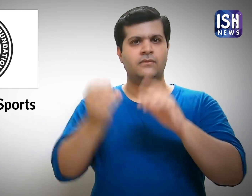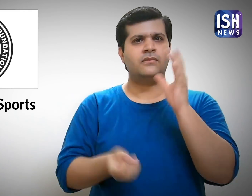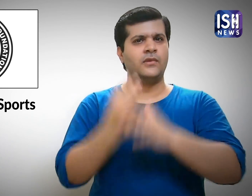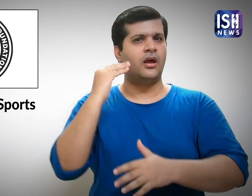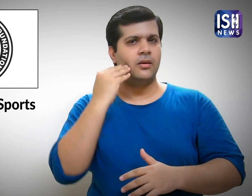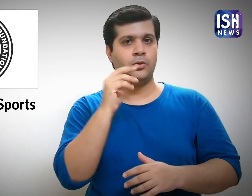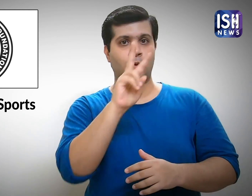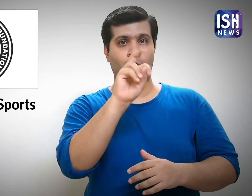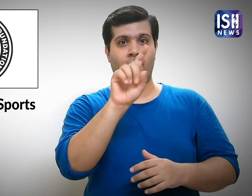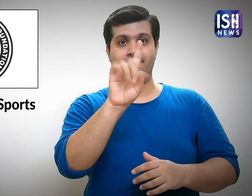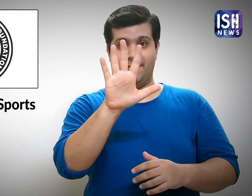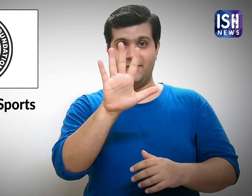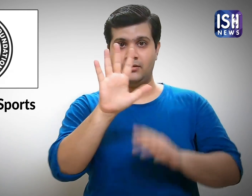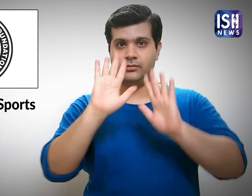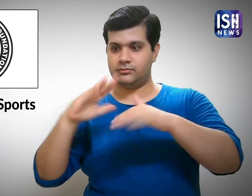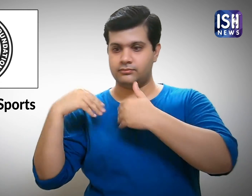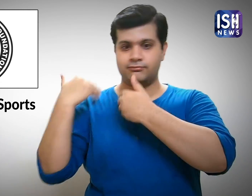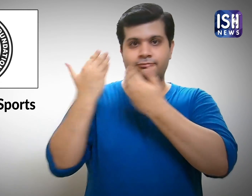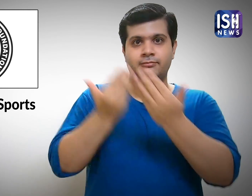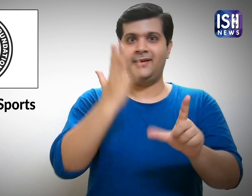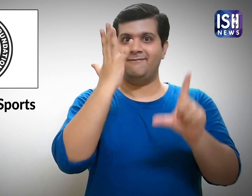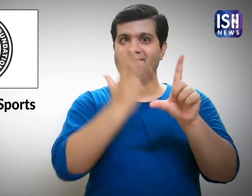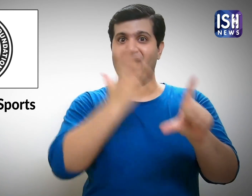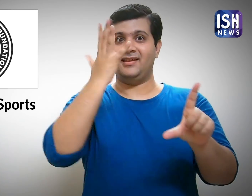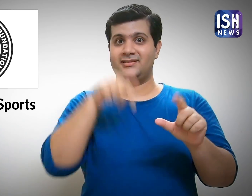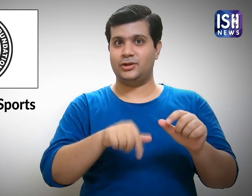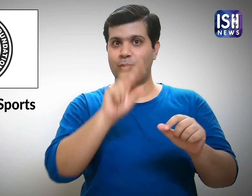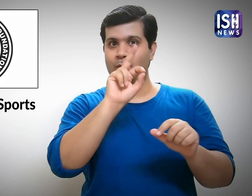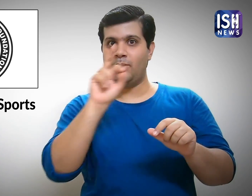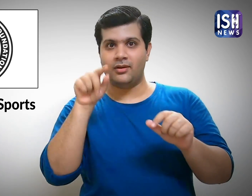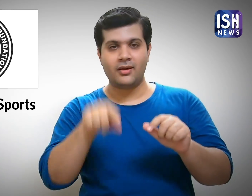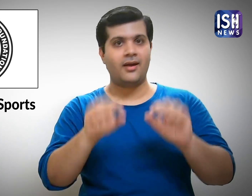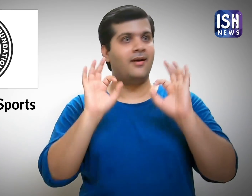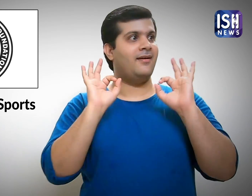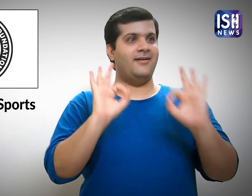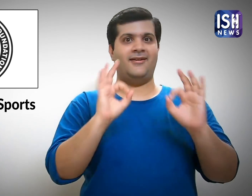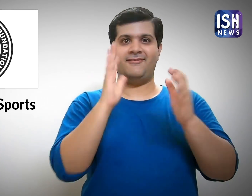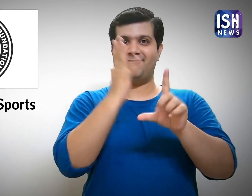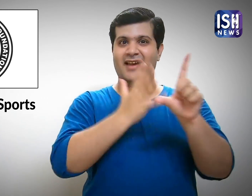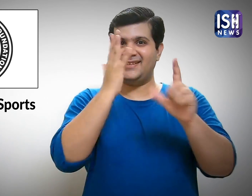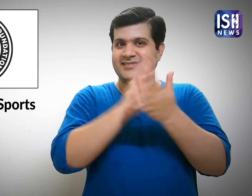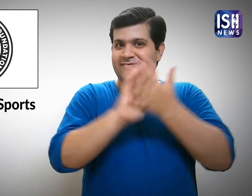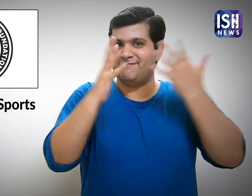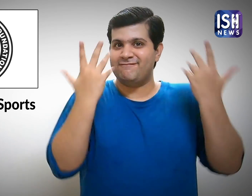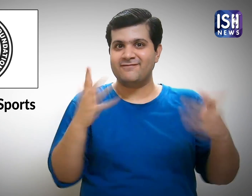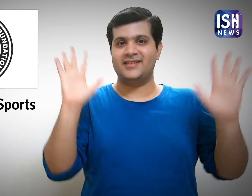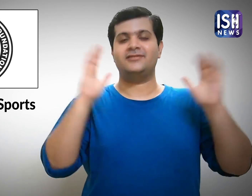founded in 2015 has now completed 5 years in 2020.